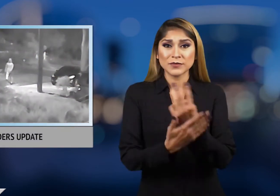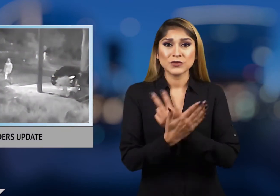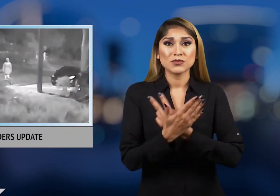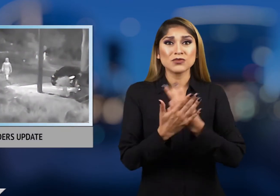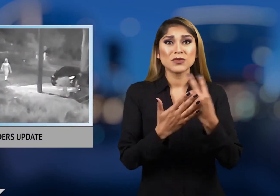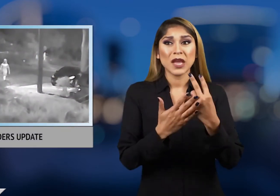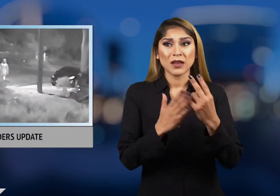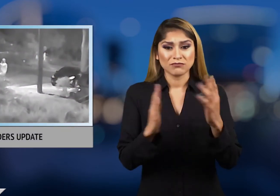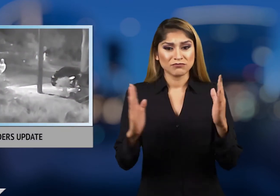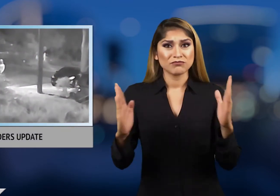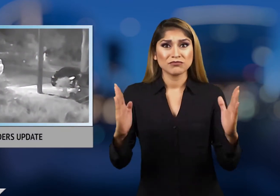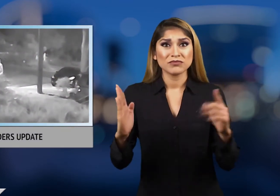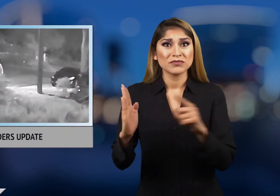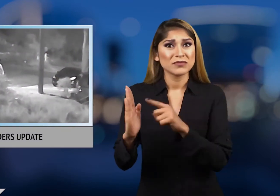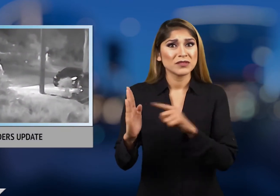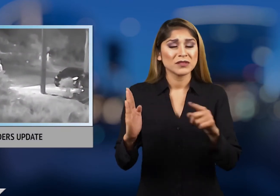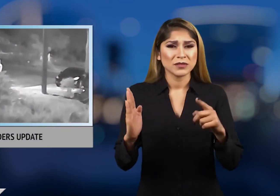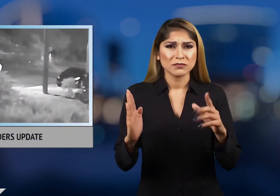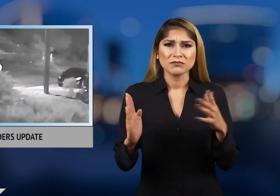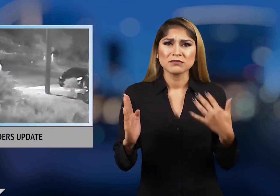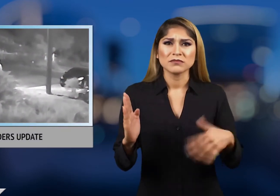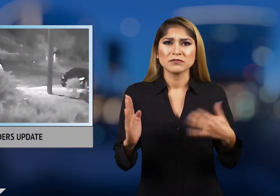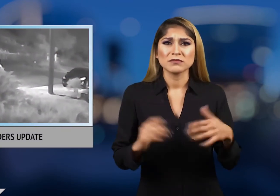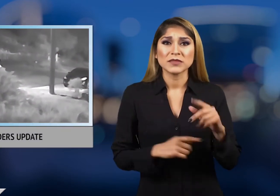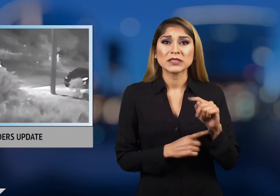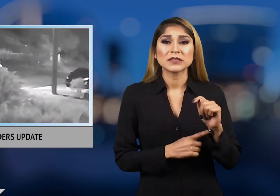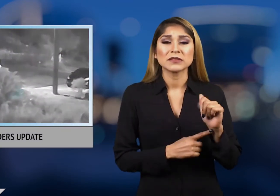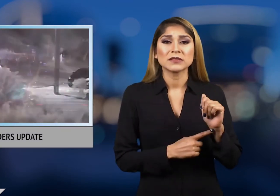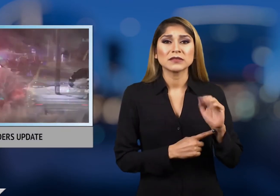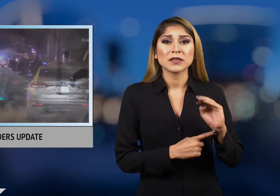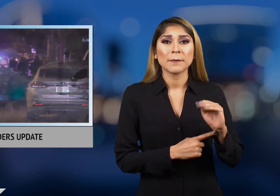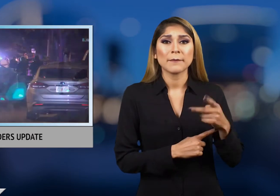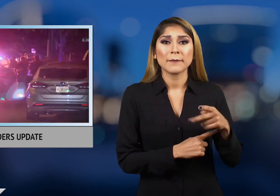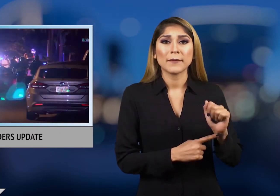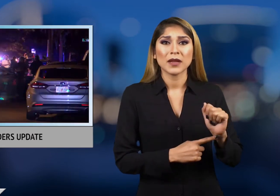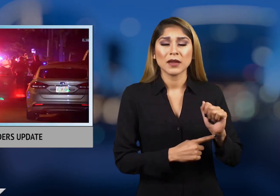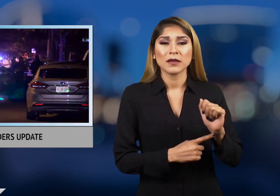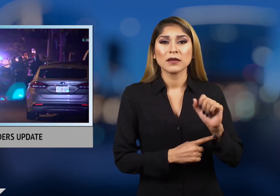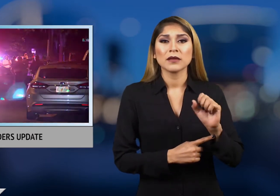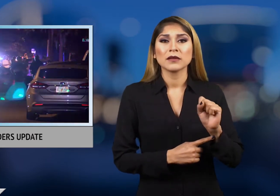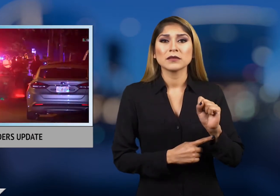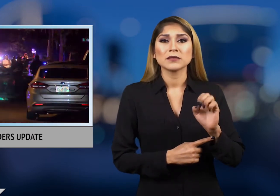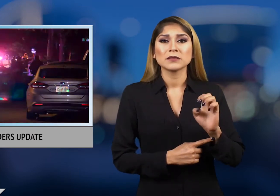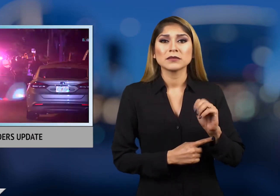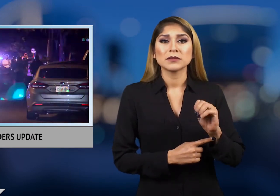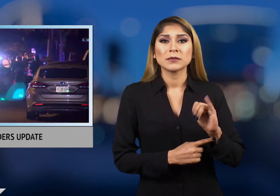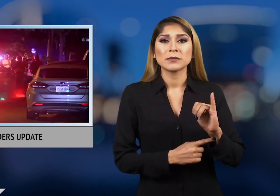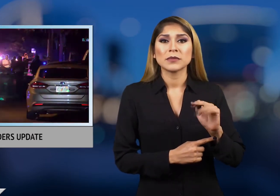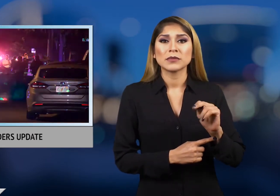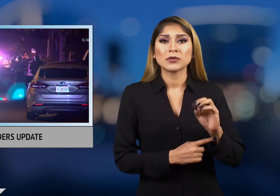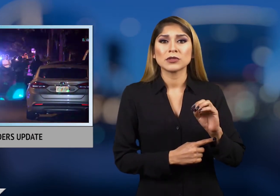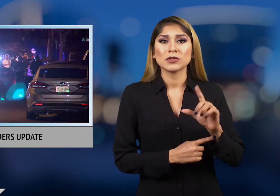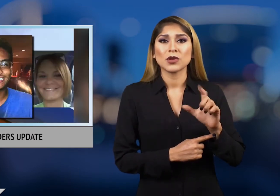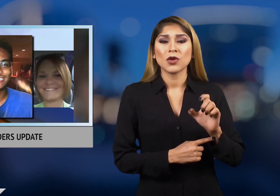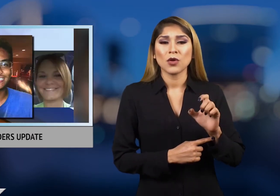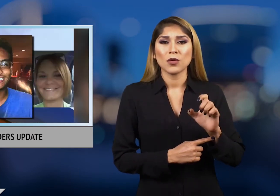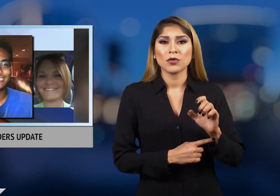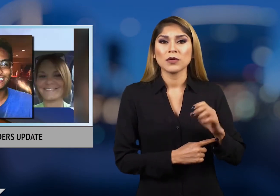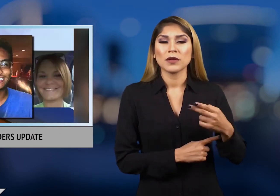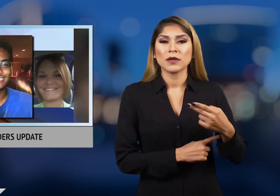In less than two weeks three people have been shot and killed